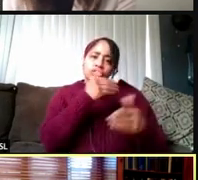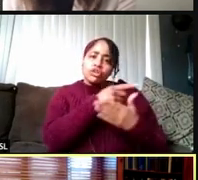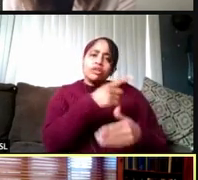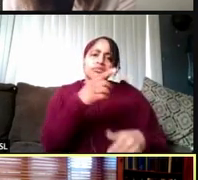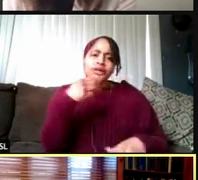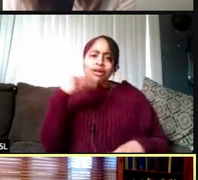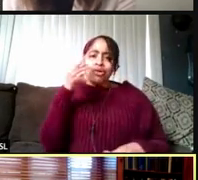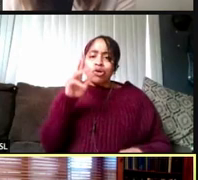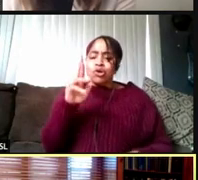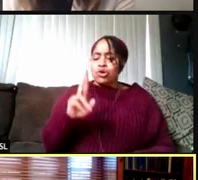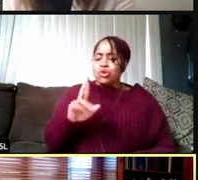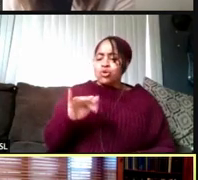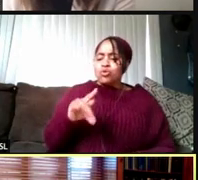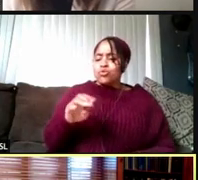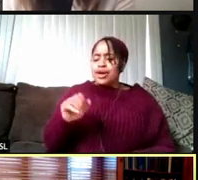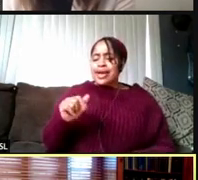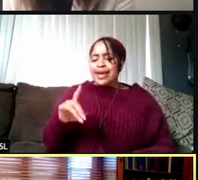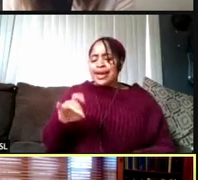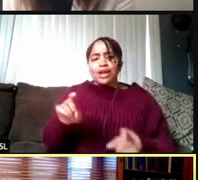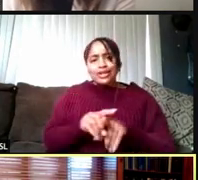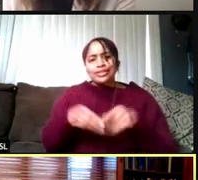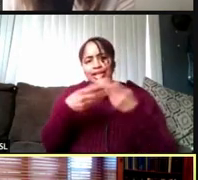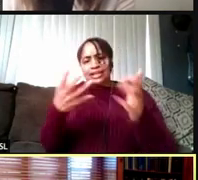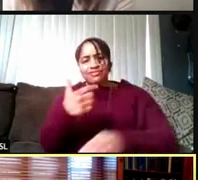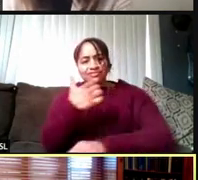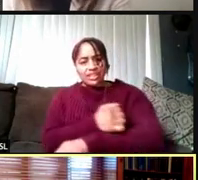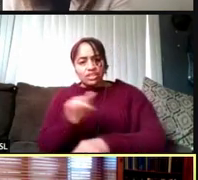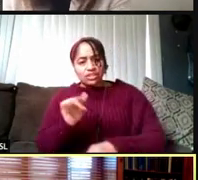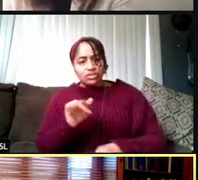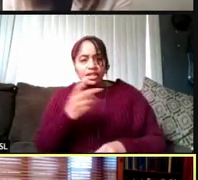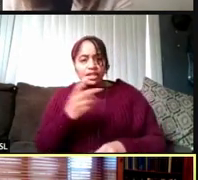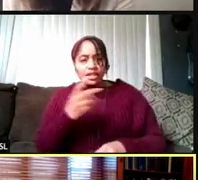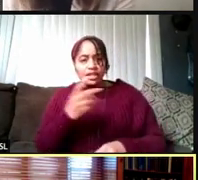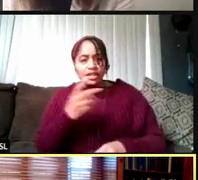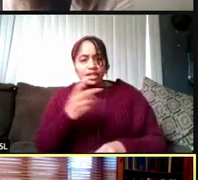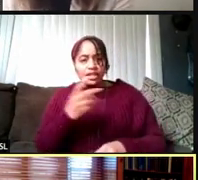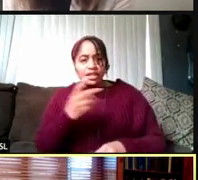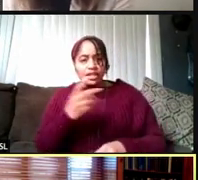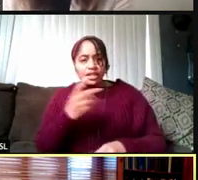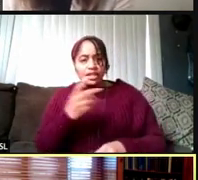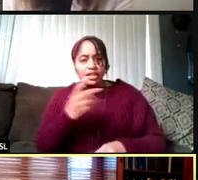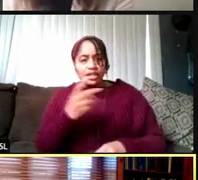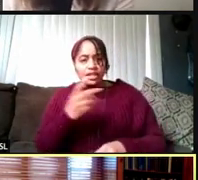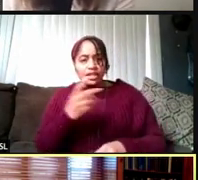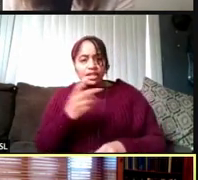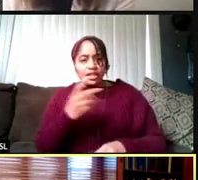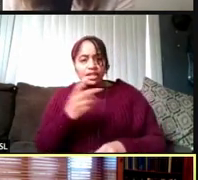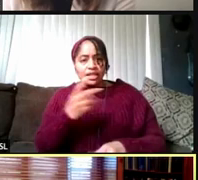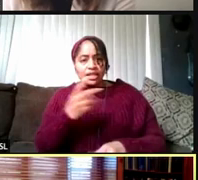vaccinations now and they opened up appointment slots in the middle of the night. I know from my spouse's experience.